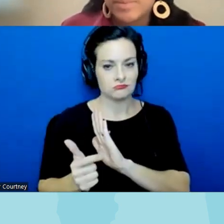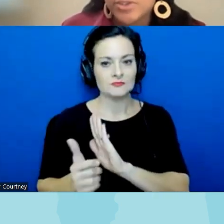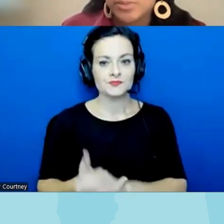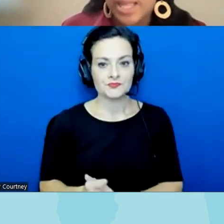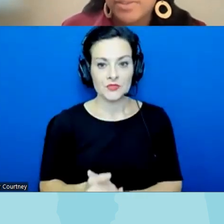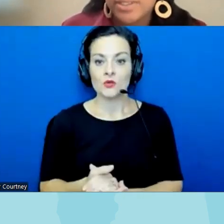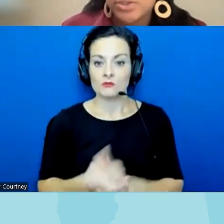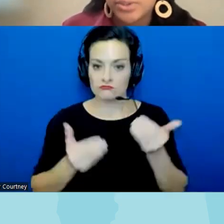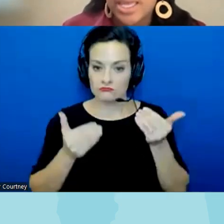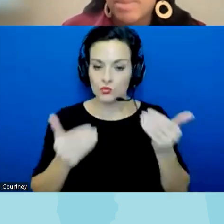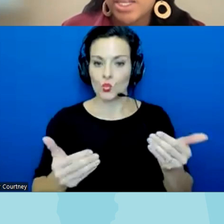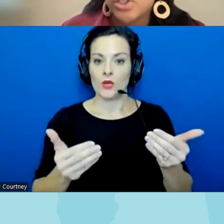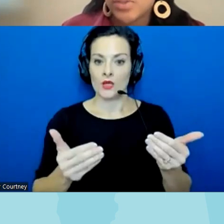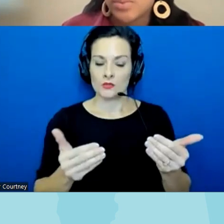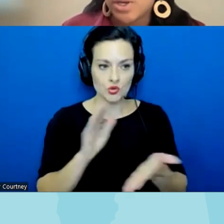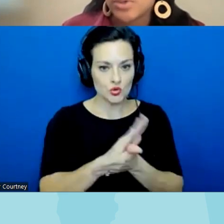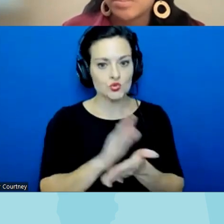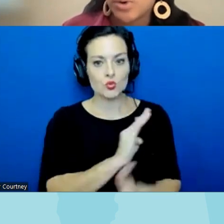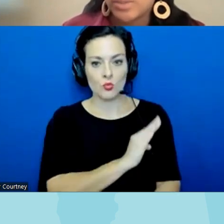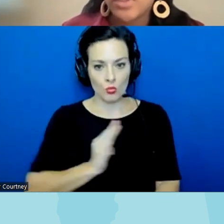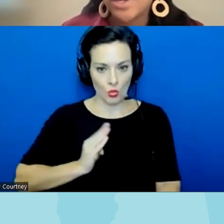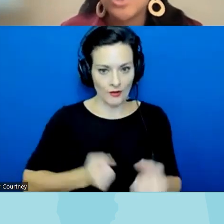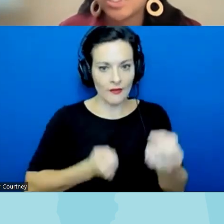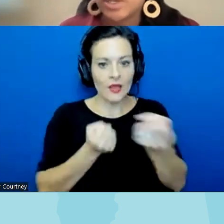that Schoolboard advocacy toolkit and making sure that we are supporting whether it is just bringing